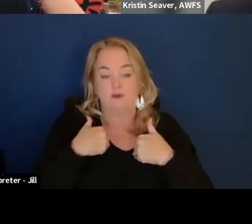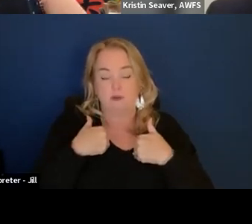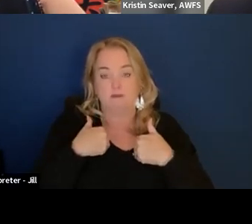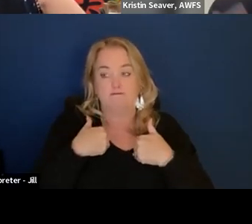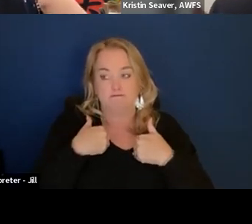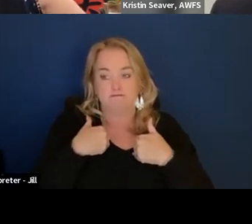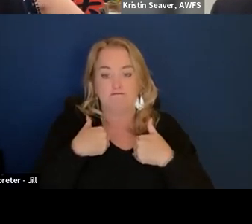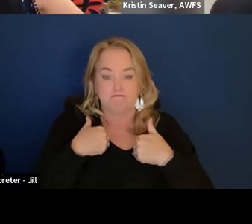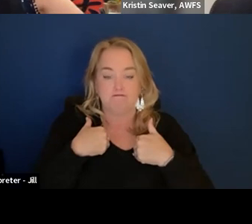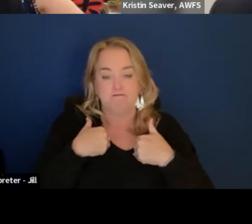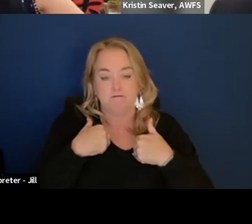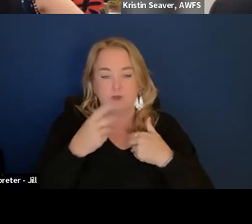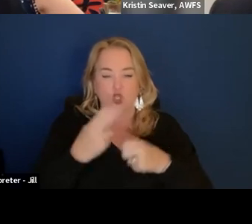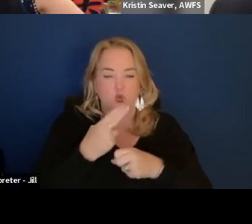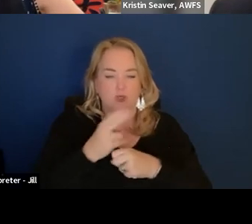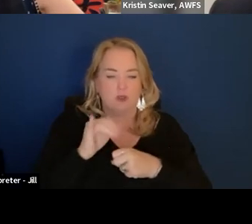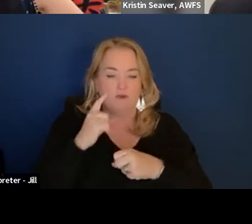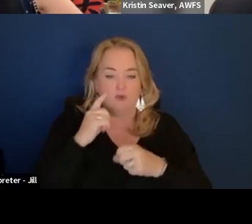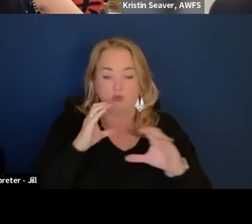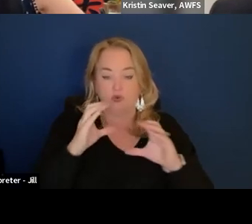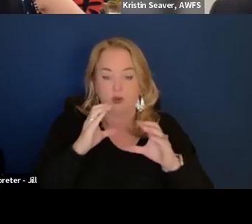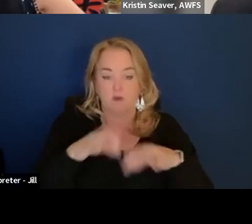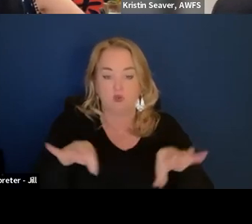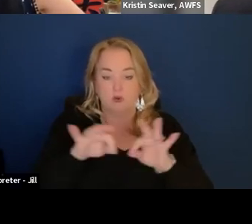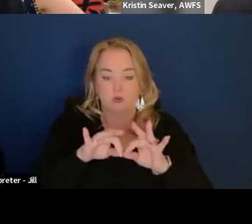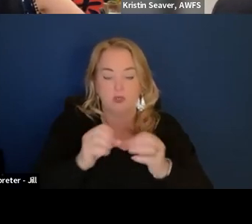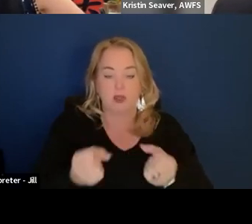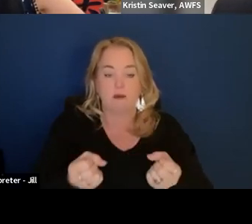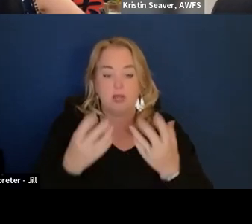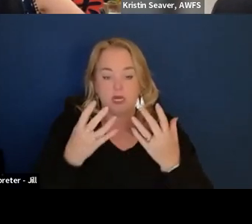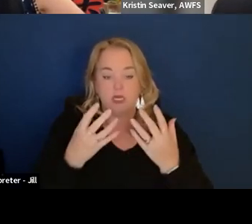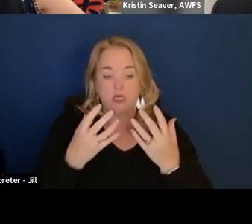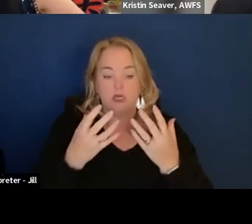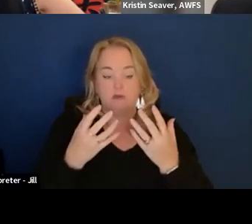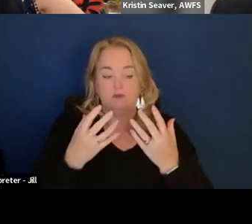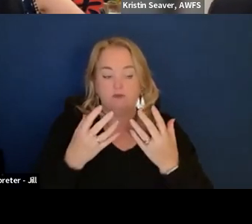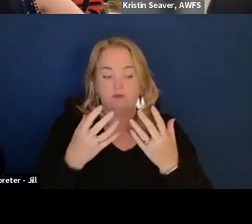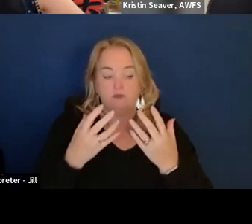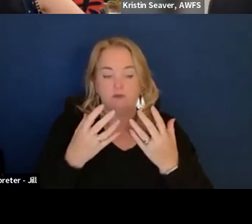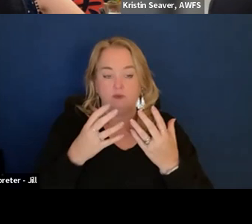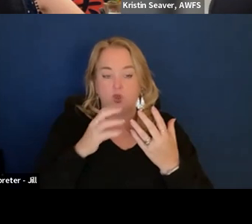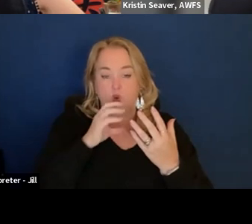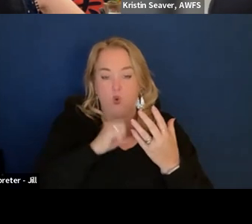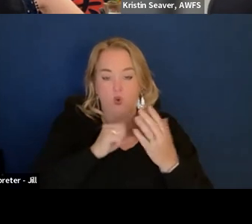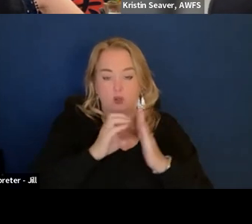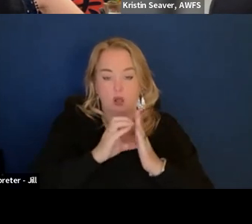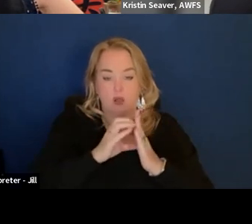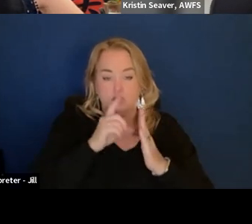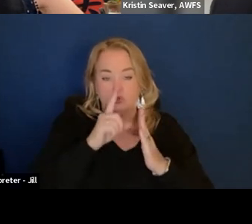like to communicate the importance of like how many old causes are persistent? Do you know?